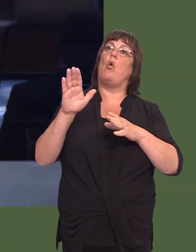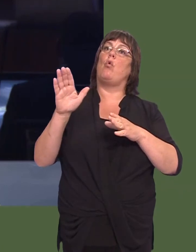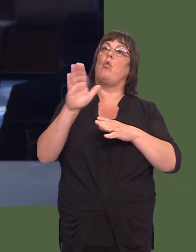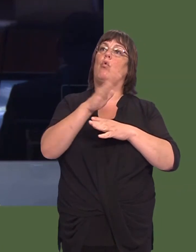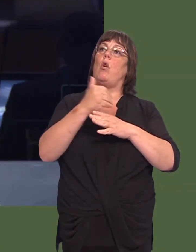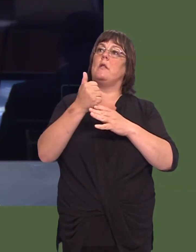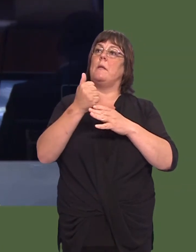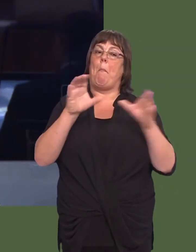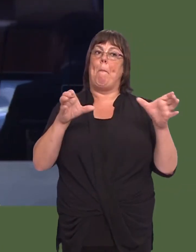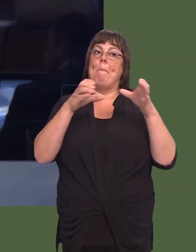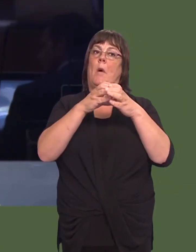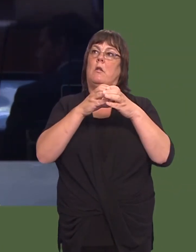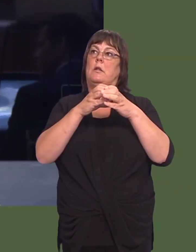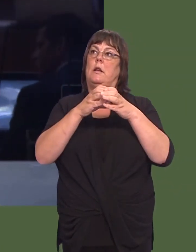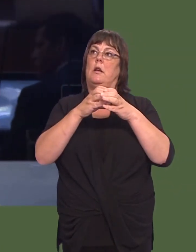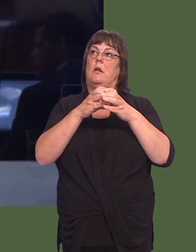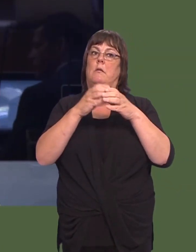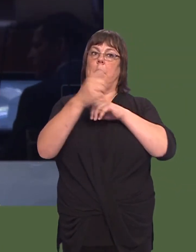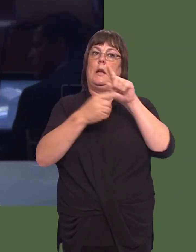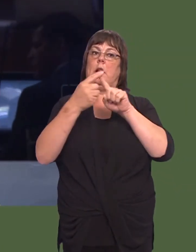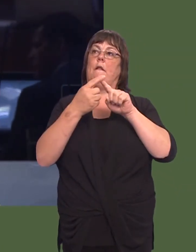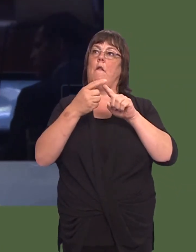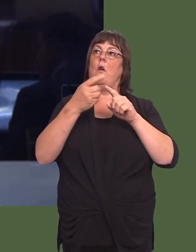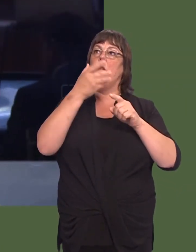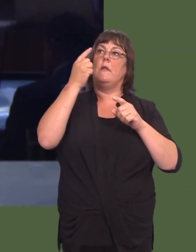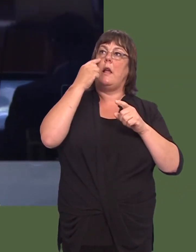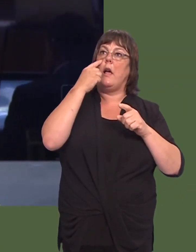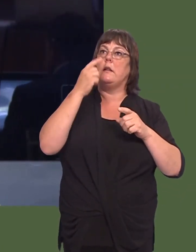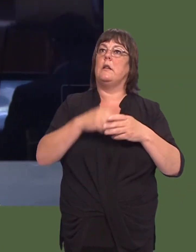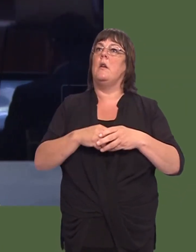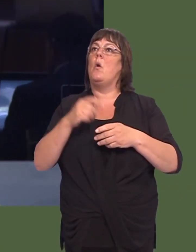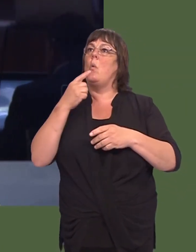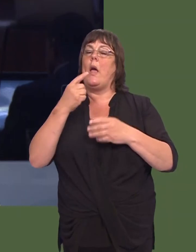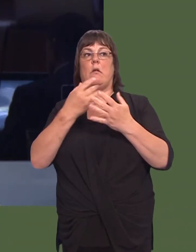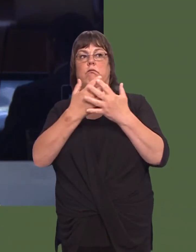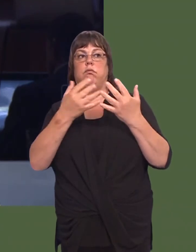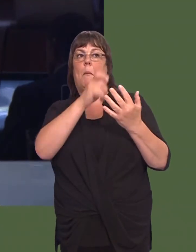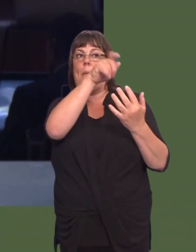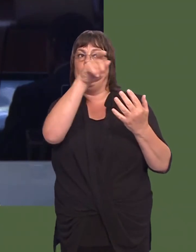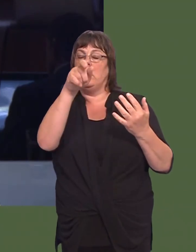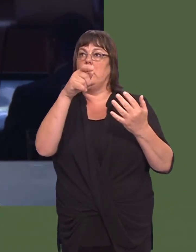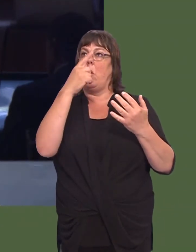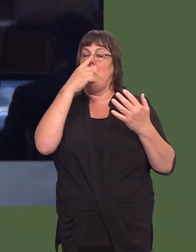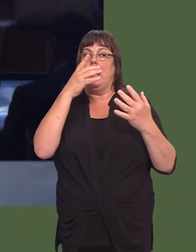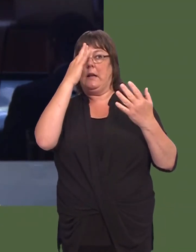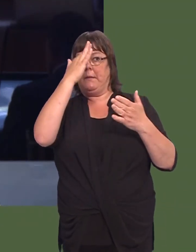fyrddau iechyd ledled Cymru 37,247 o gleifion a oedd ar y pryd yn dioddef oedi iíw hapwyntiadau